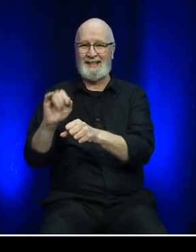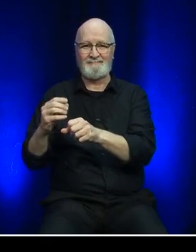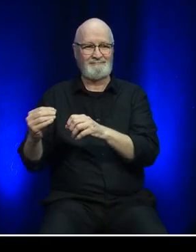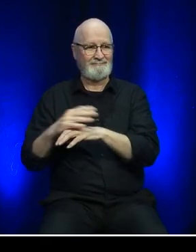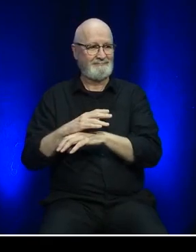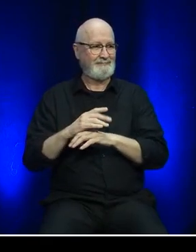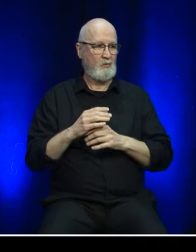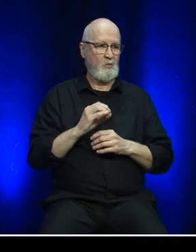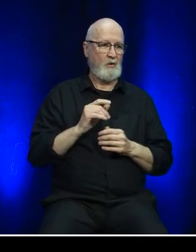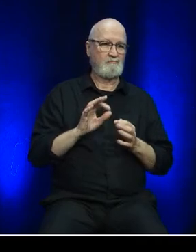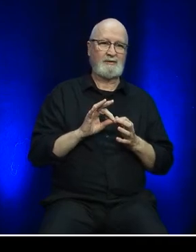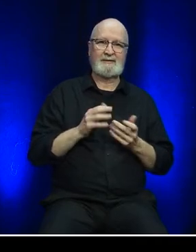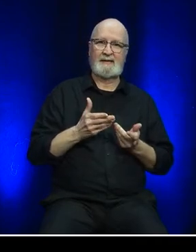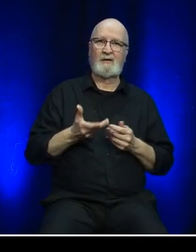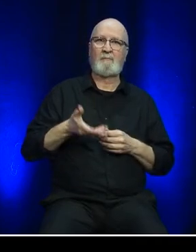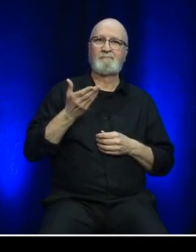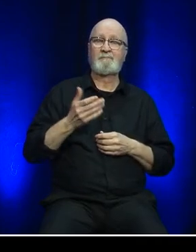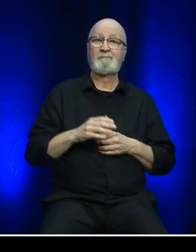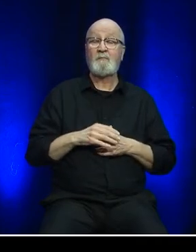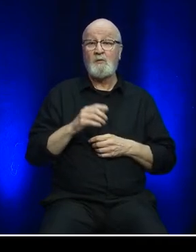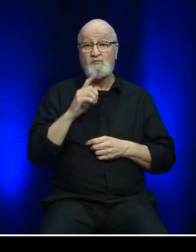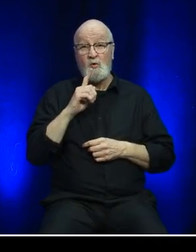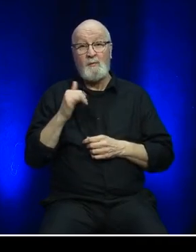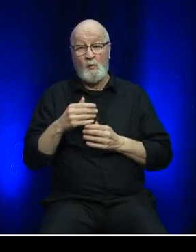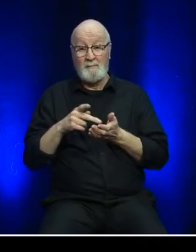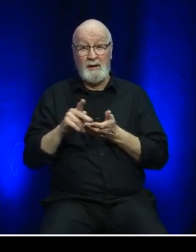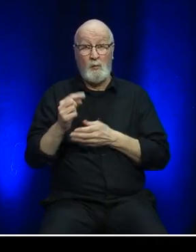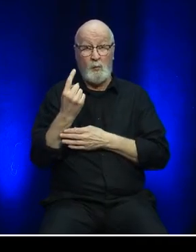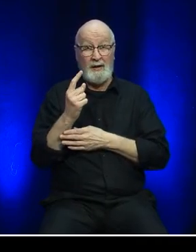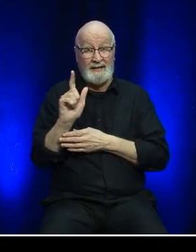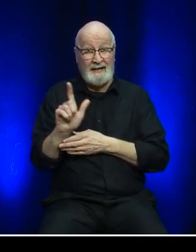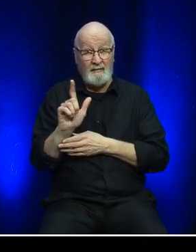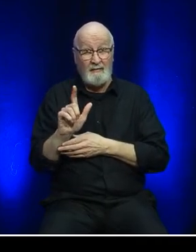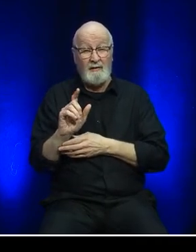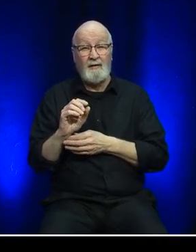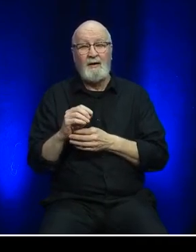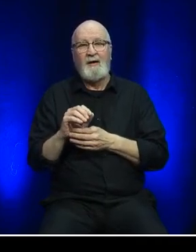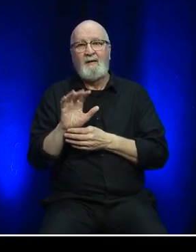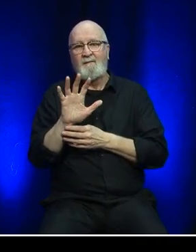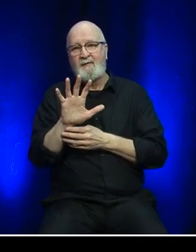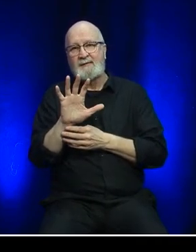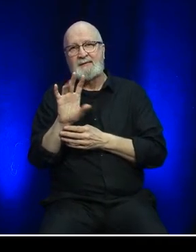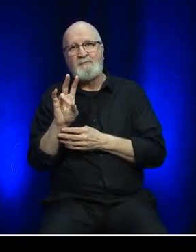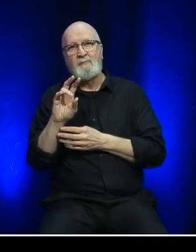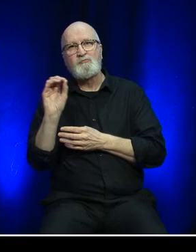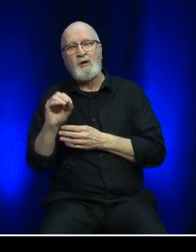The Corporation’s cost per litre for vessel fuel was 57% higher